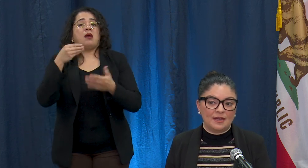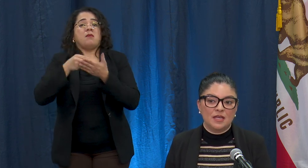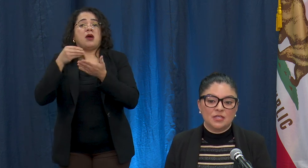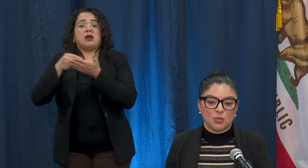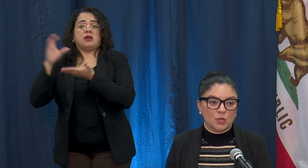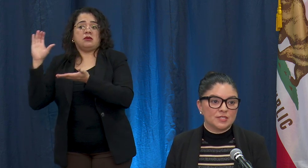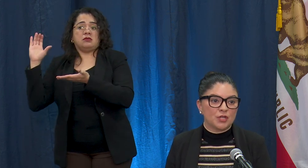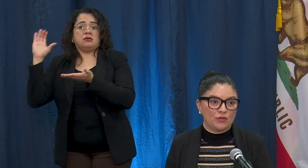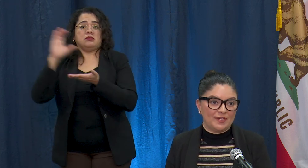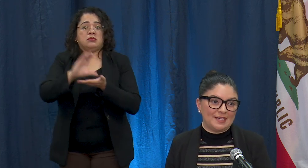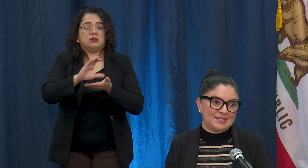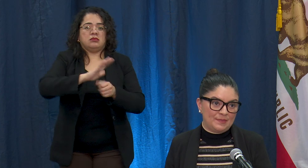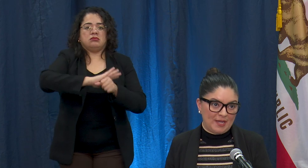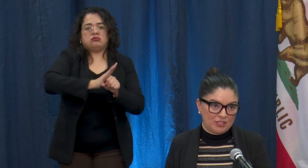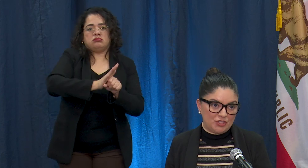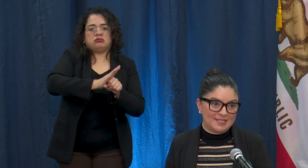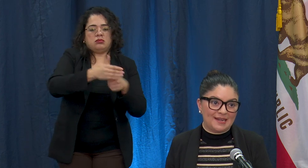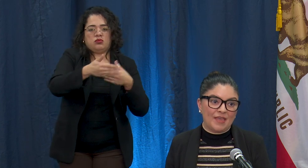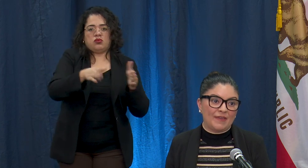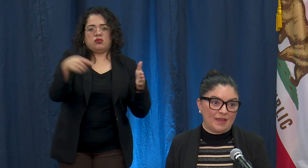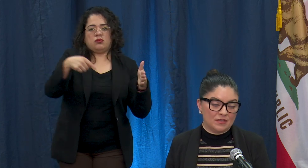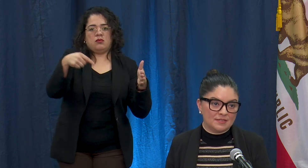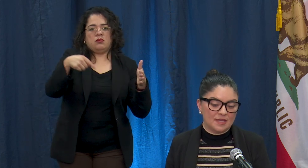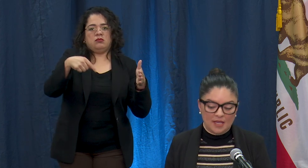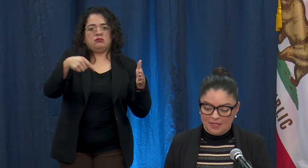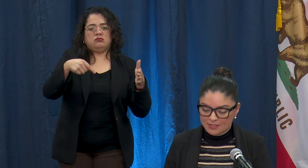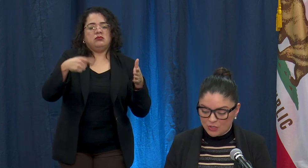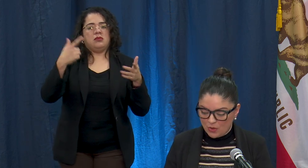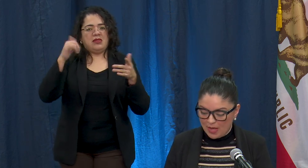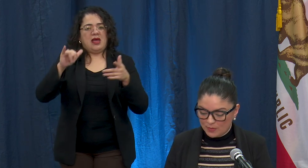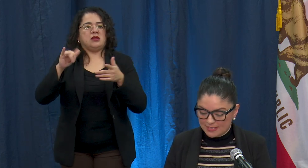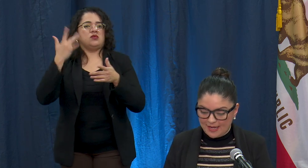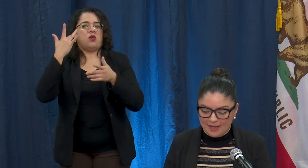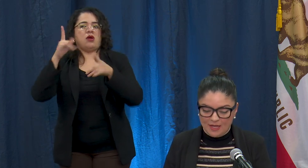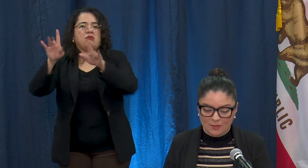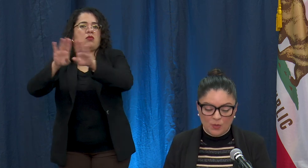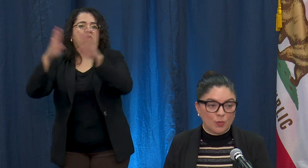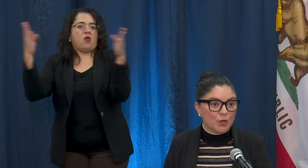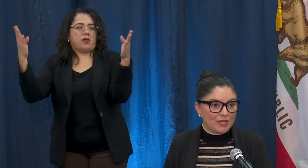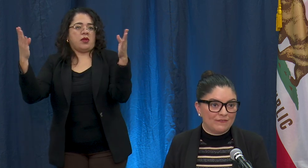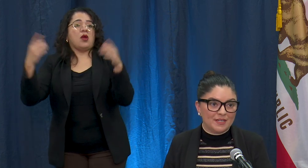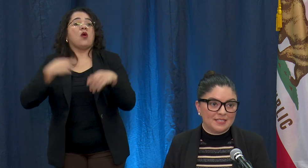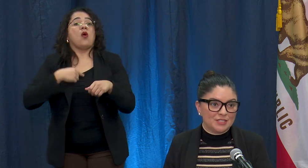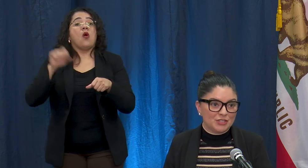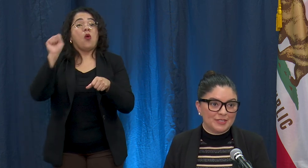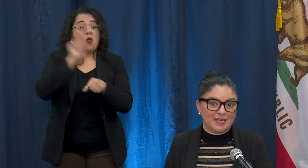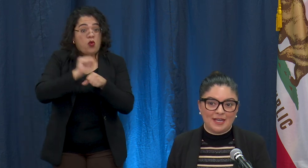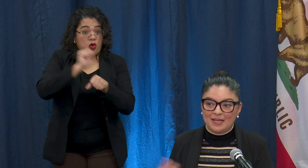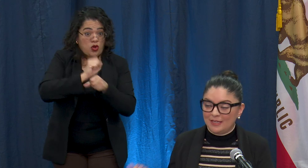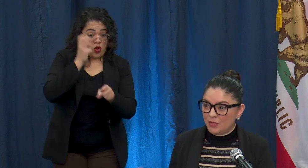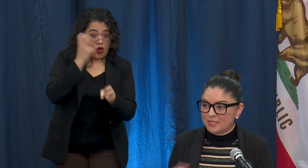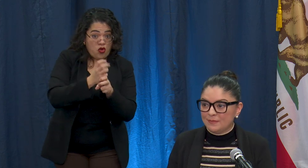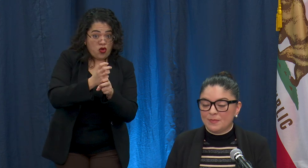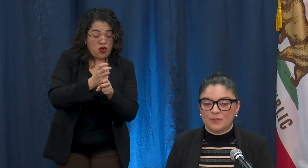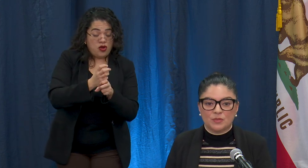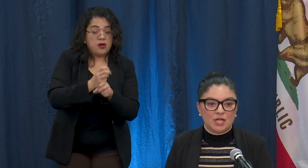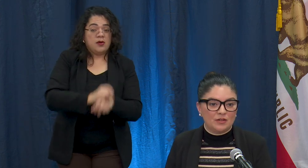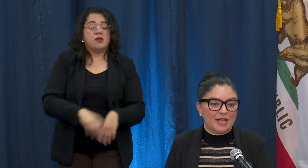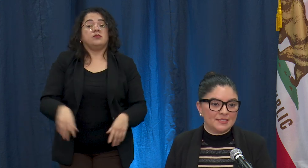towards COVID-19 patients and nothing else. So I would say we are working very diligently. I know Assemblymember O'Donnell,